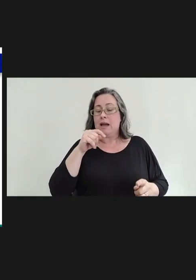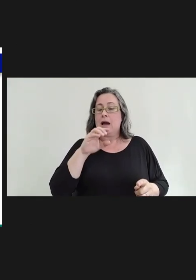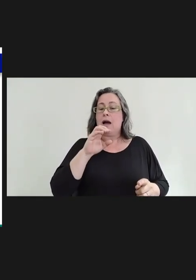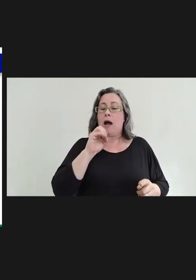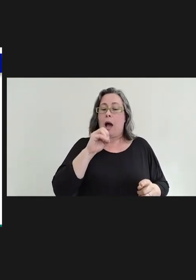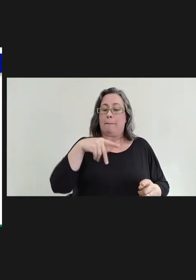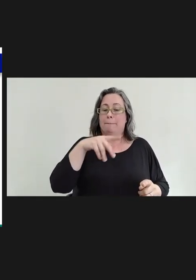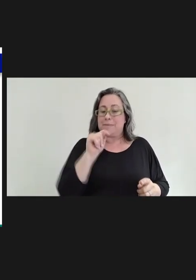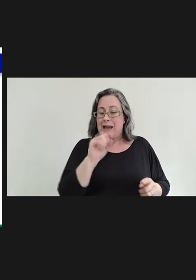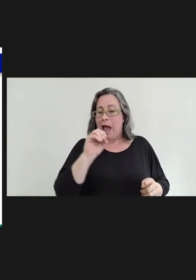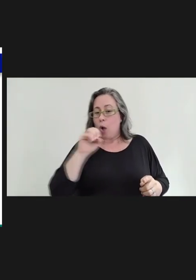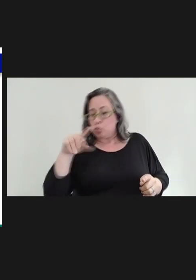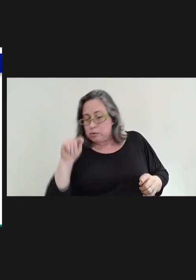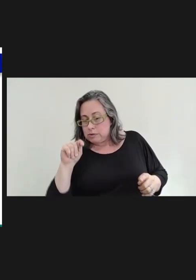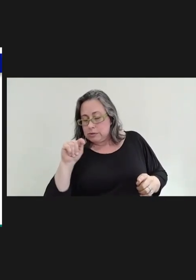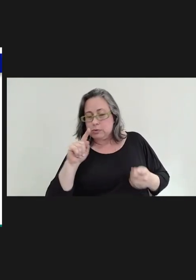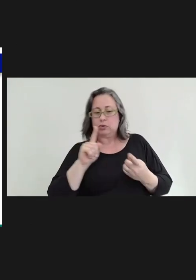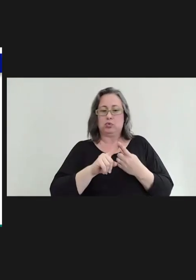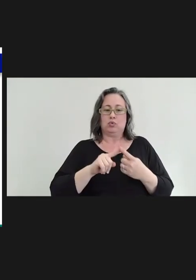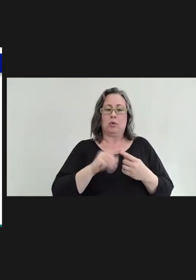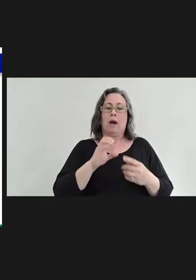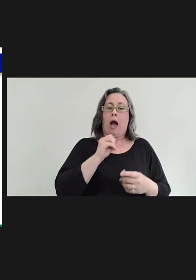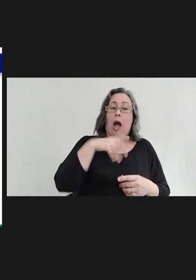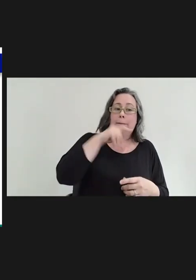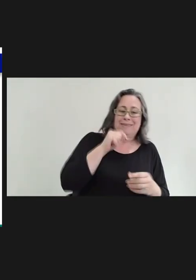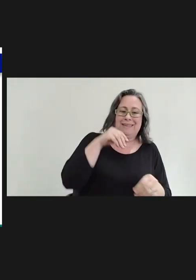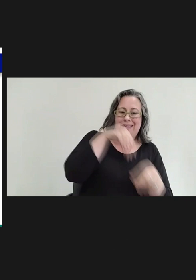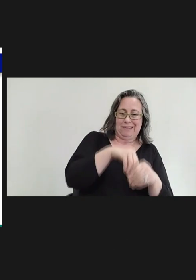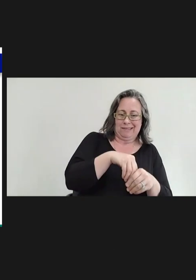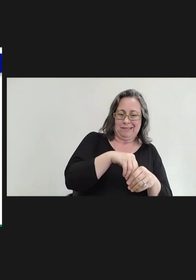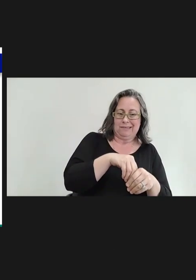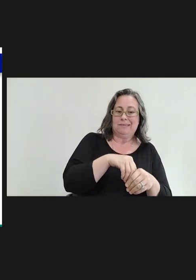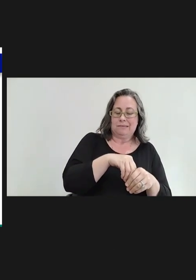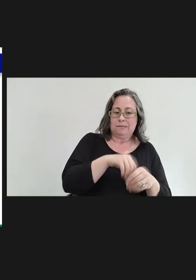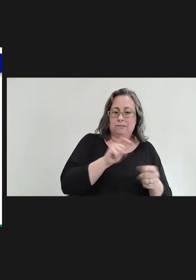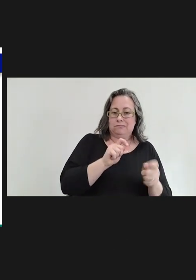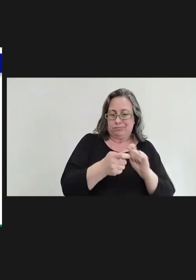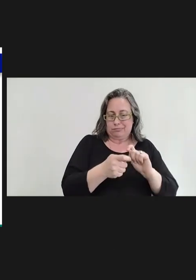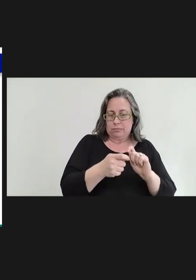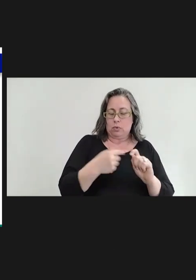been changed back in 2010. And we are concerned that's going to go through.